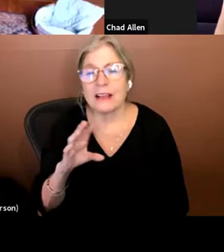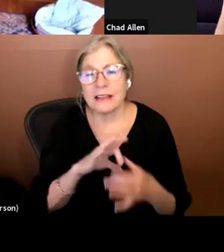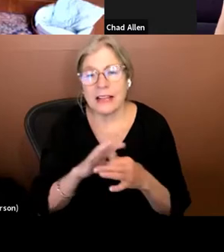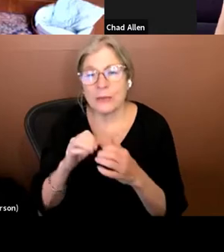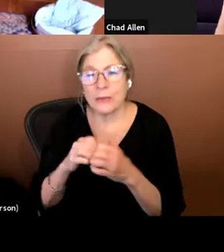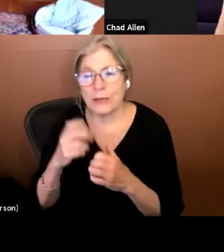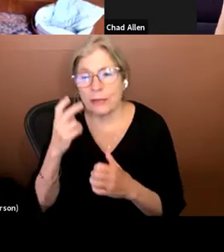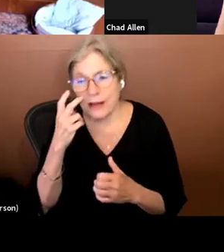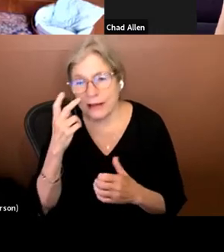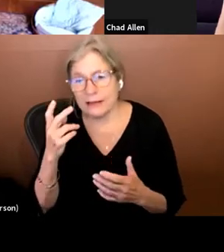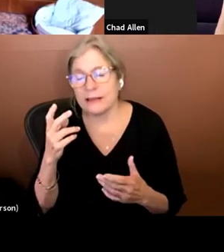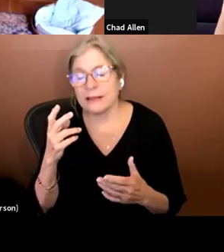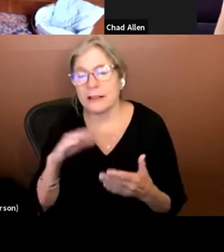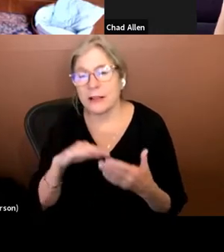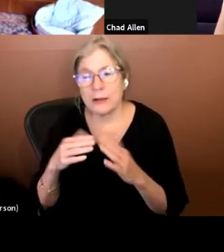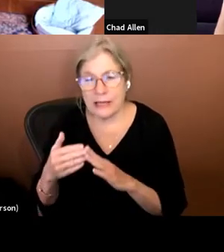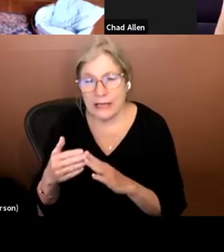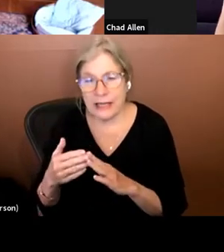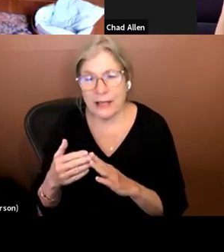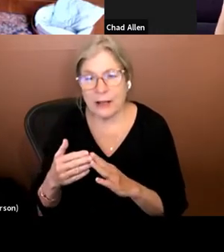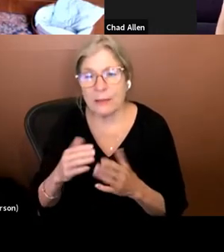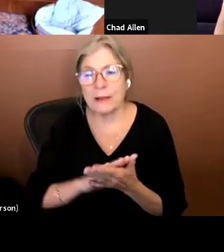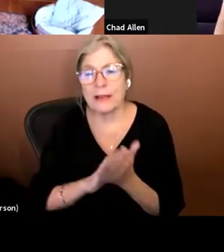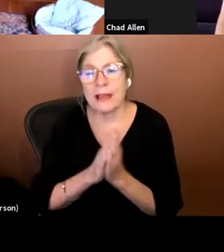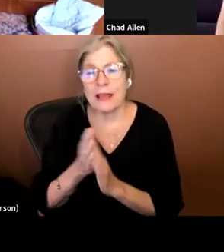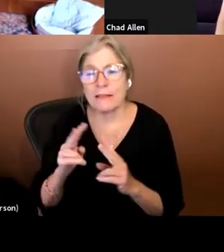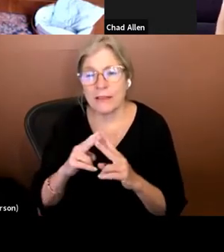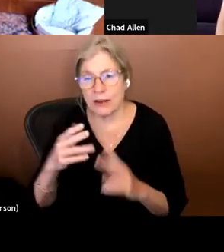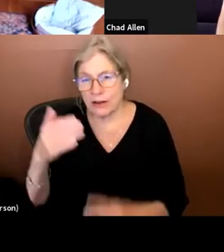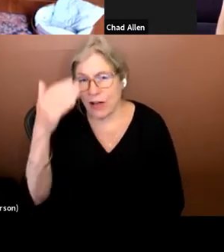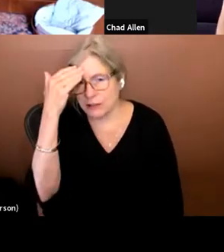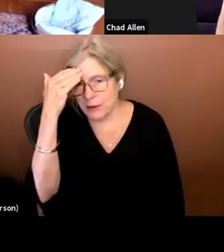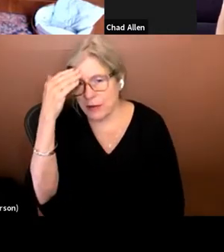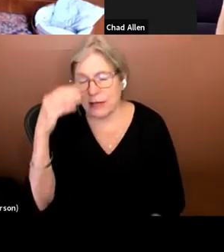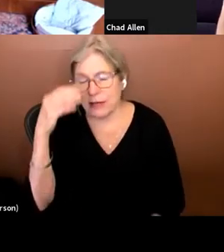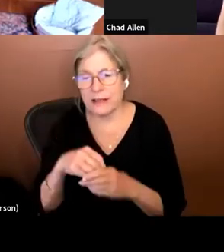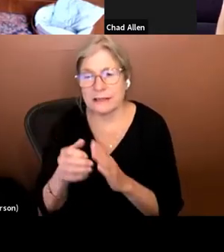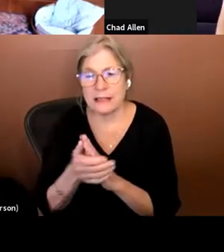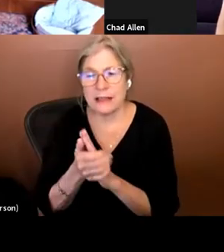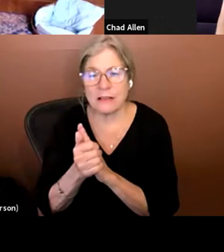community. Became very knowledgeable in the skills of blindness and